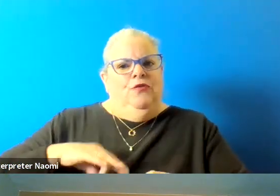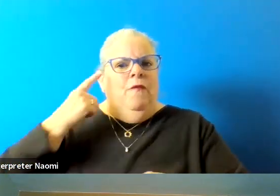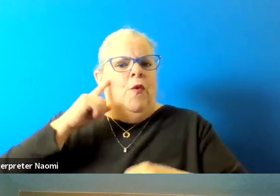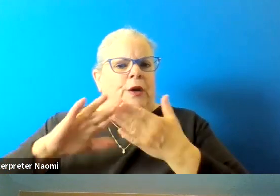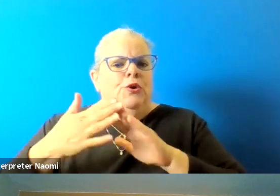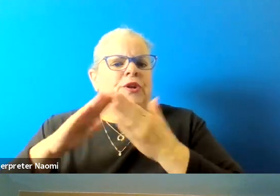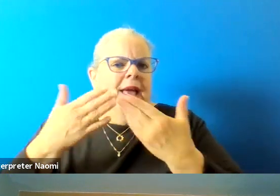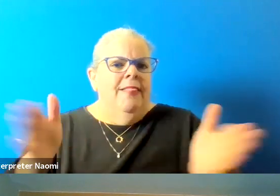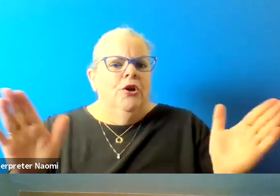Thank you so much, Mr.Mason.